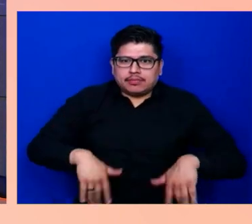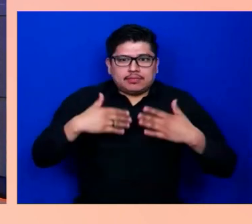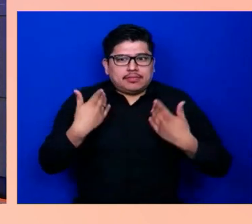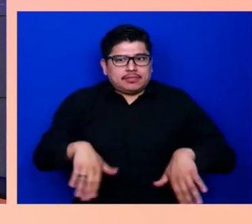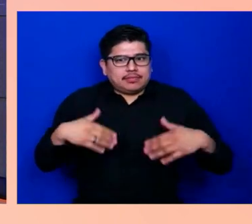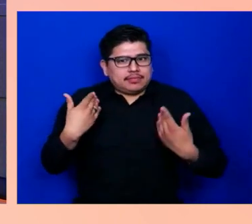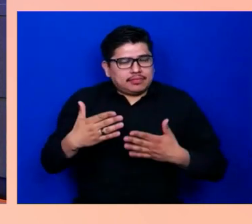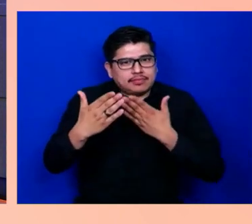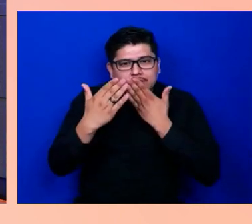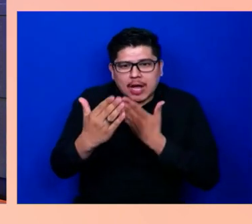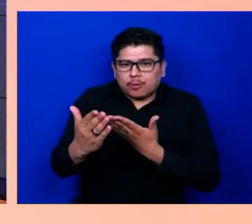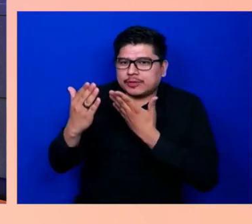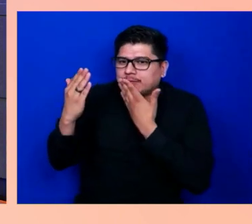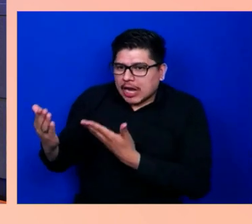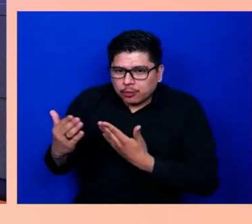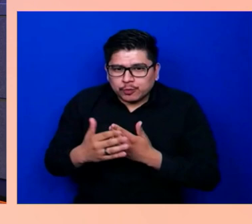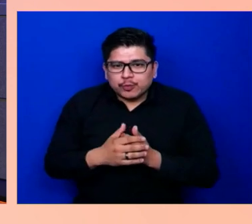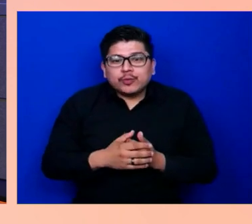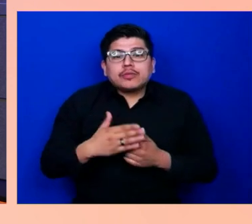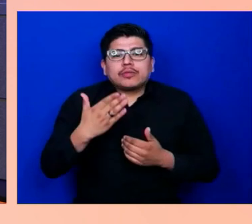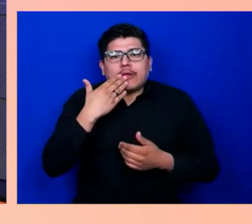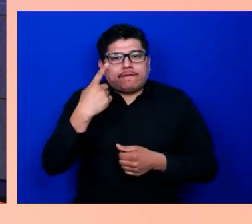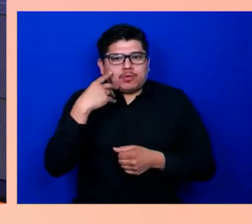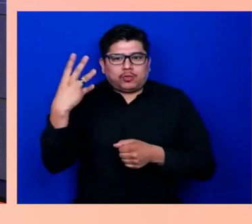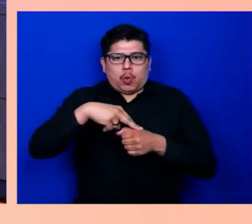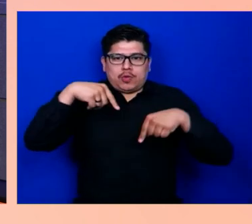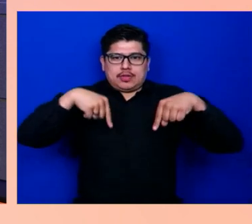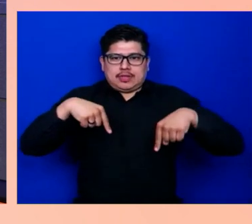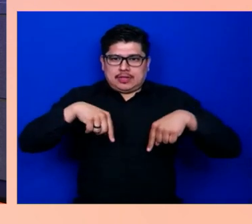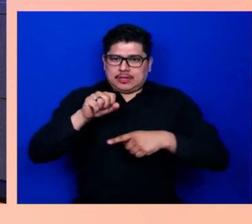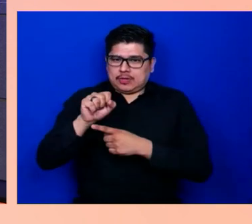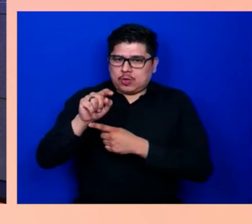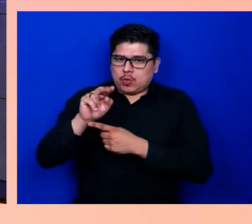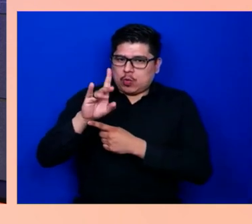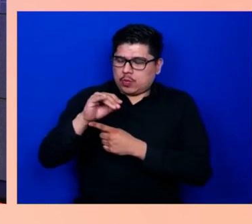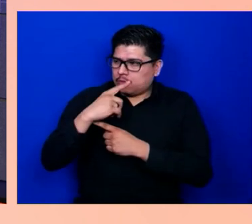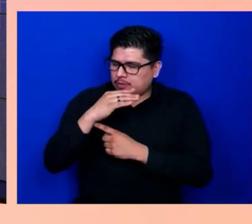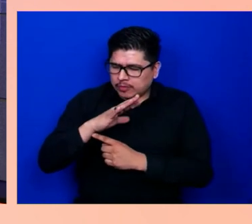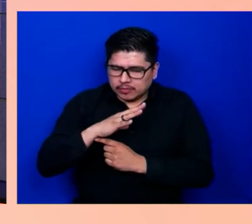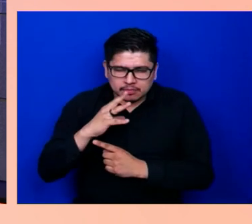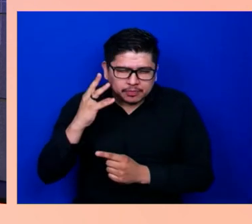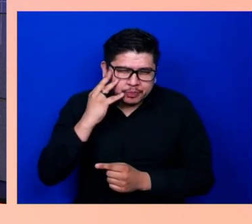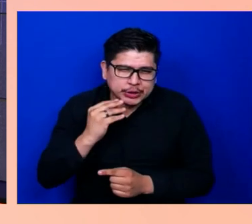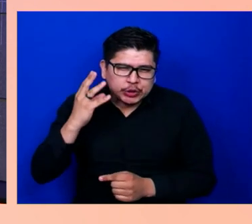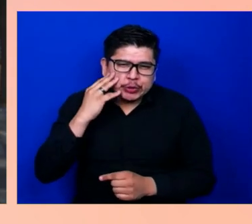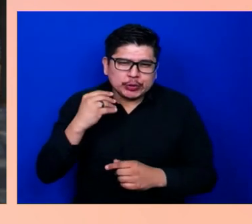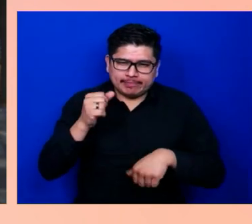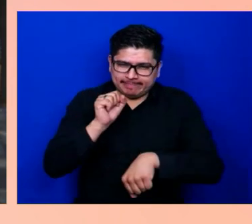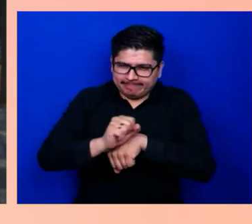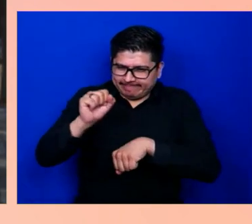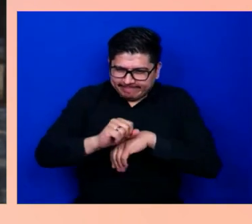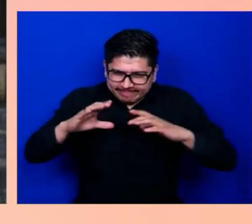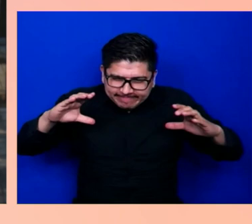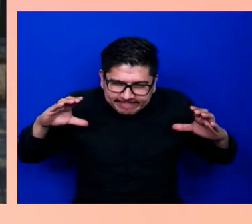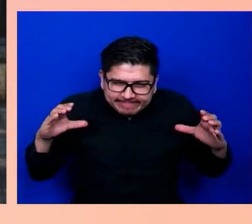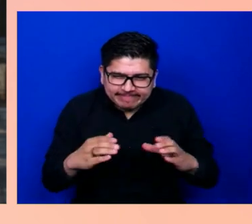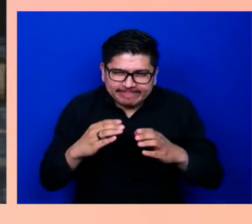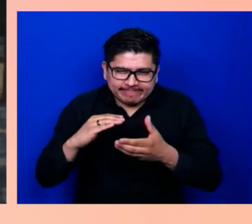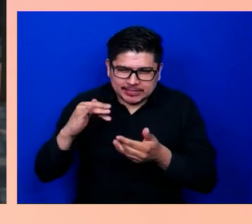Now, this must have been a really cool experience working together with a brand like Haleon. Tell us about it.